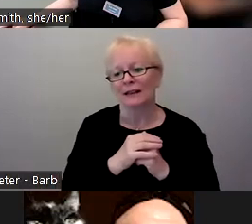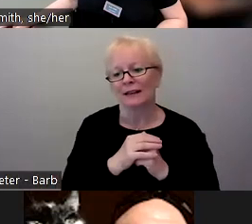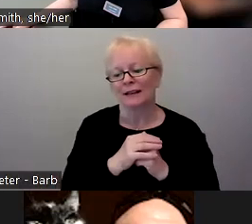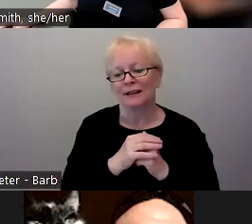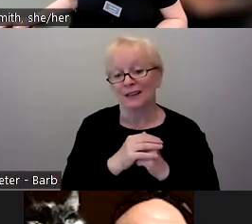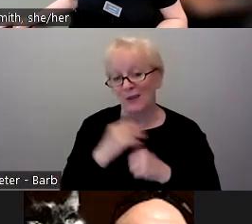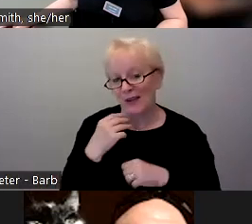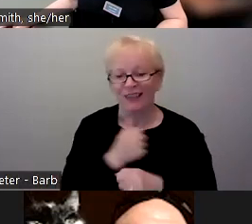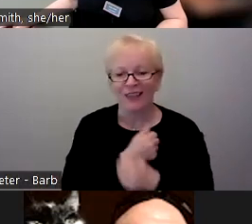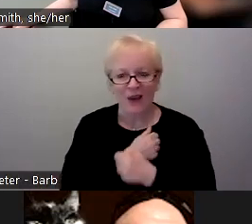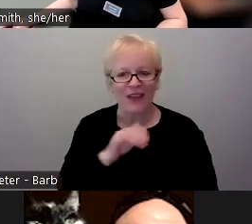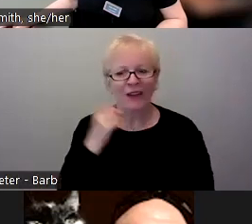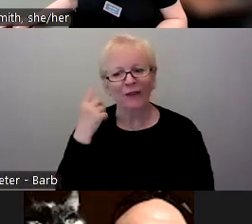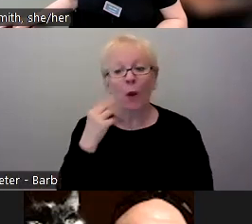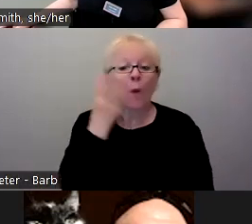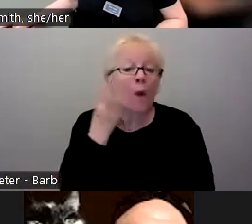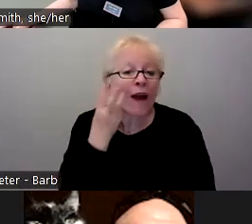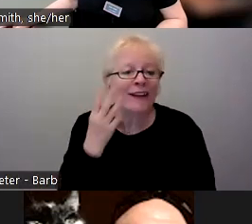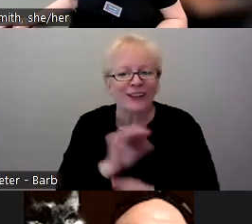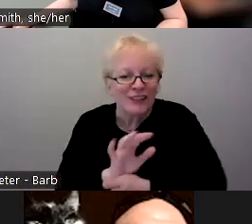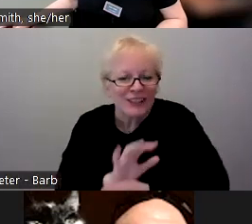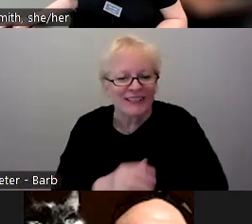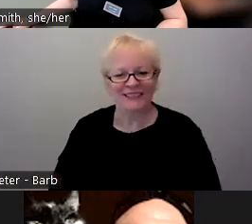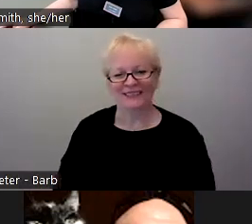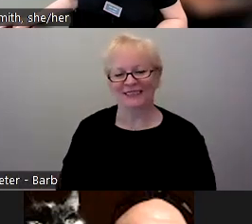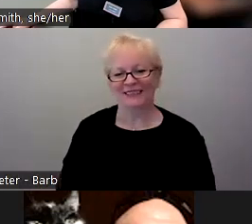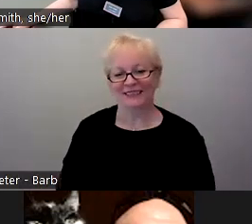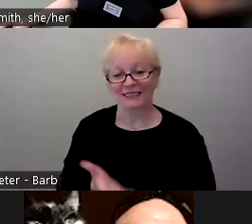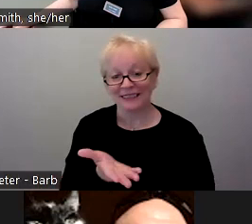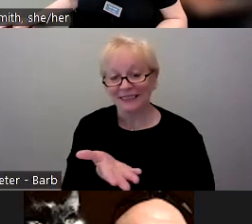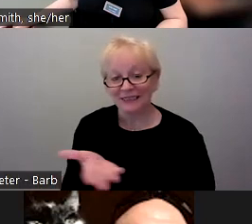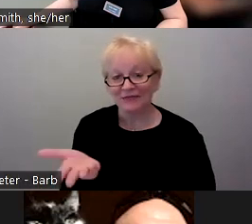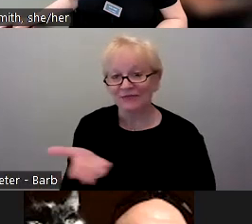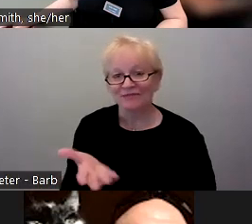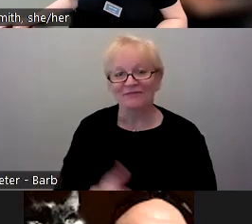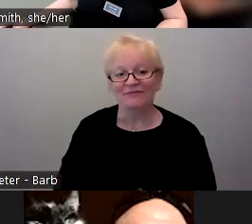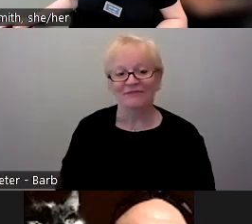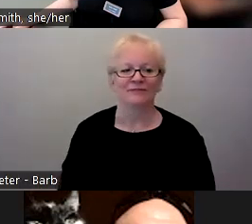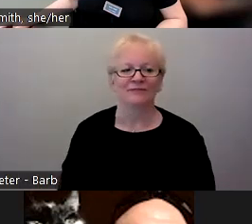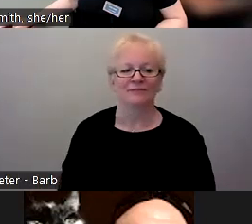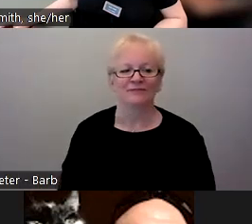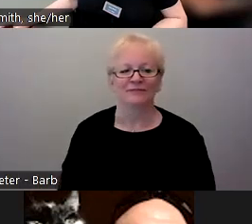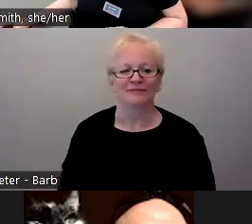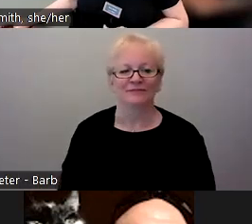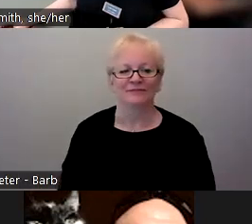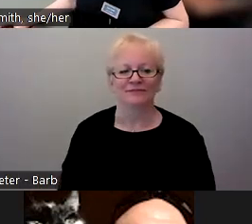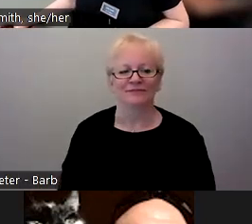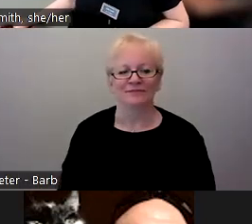This is Kelly.